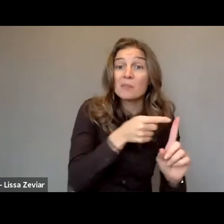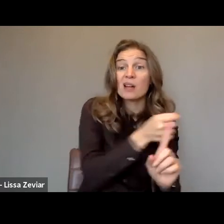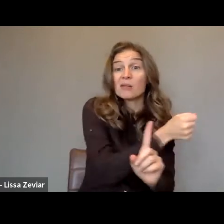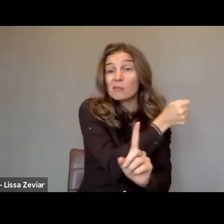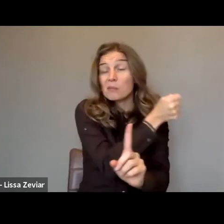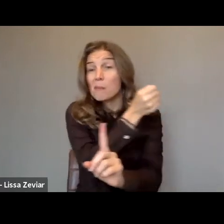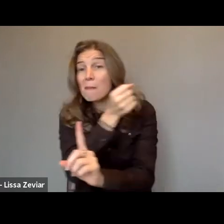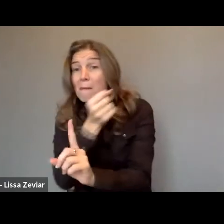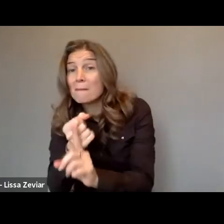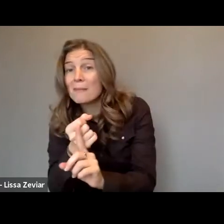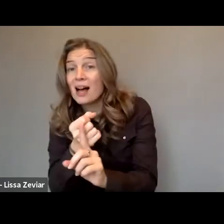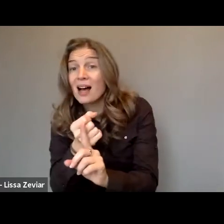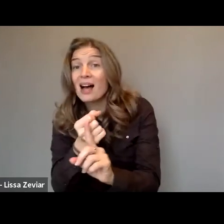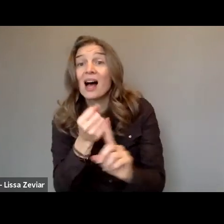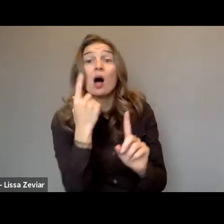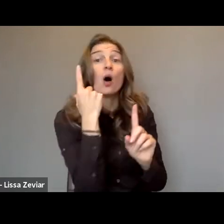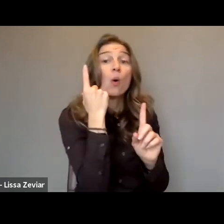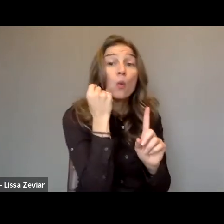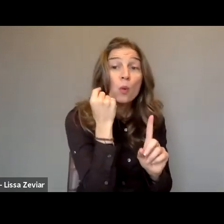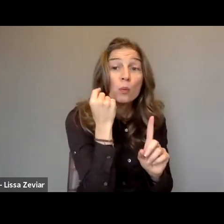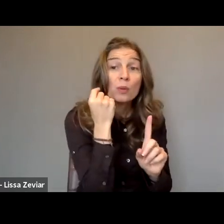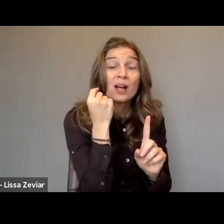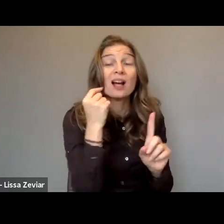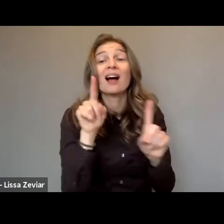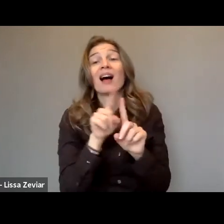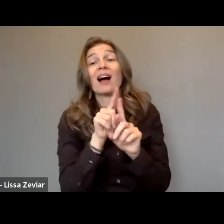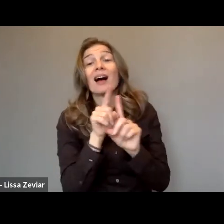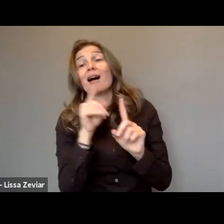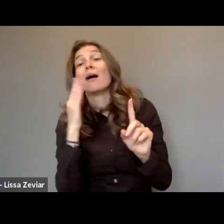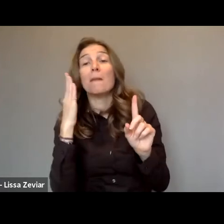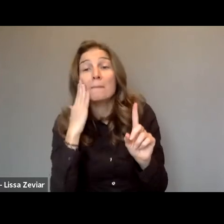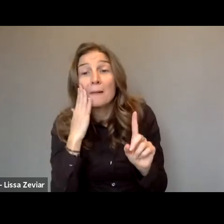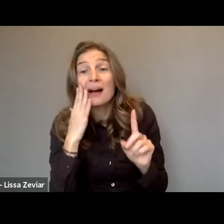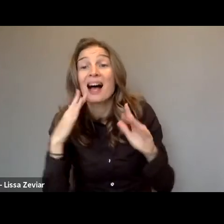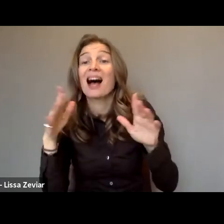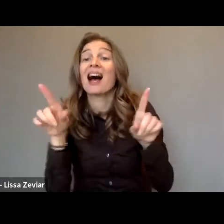in relation with mothers of children with disabilities for example,